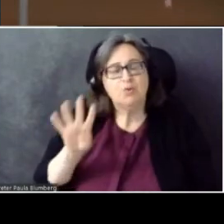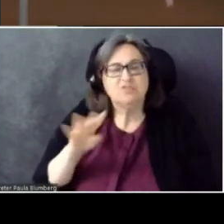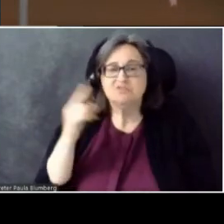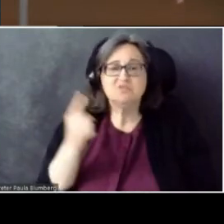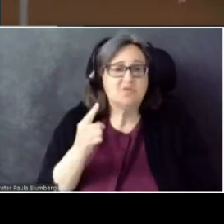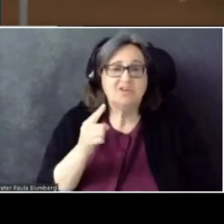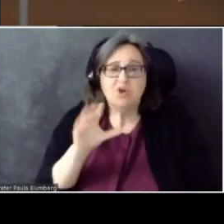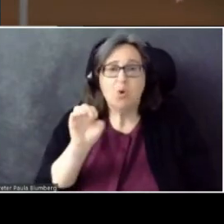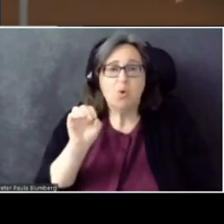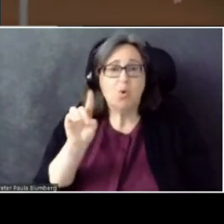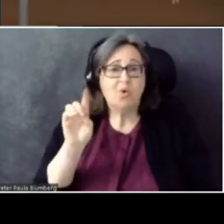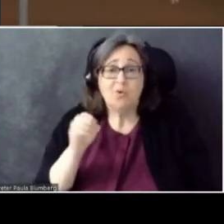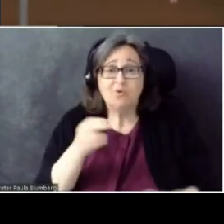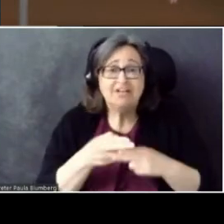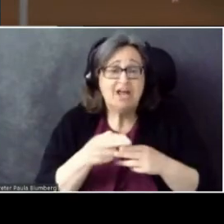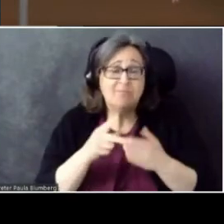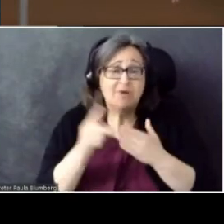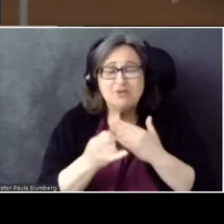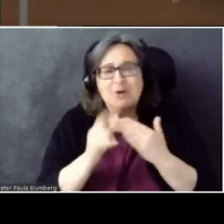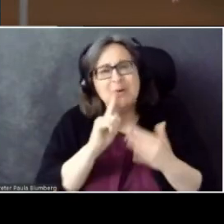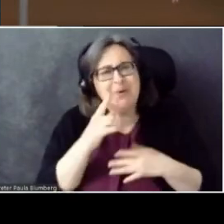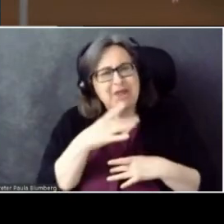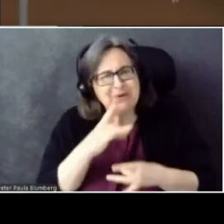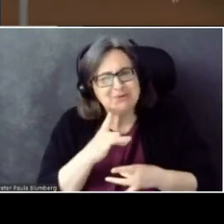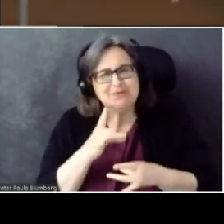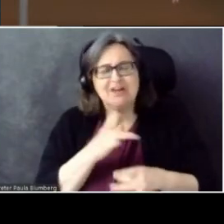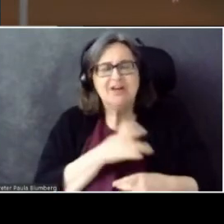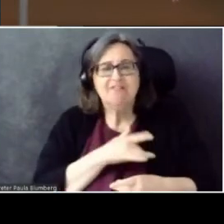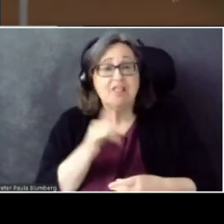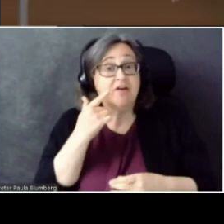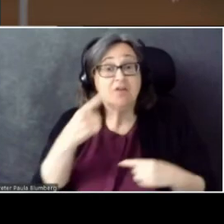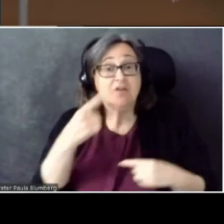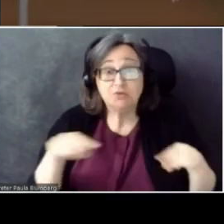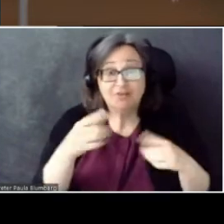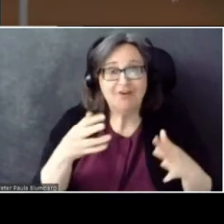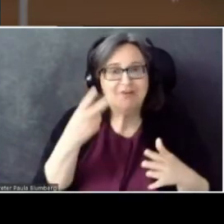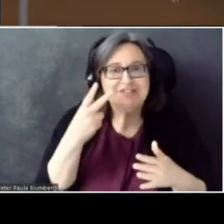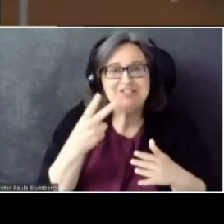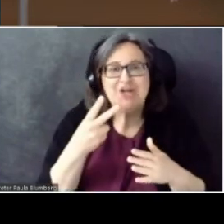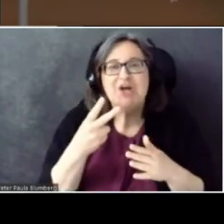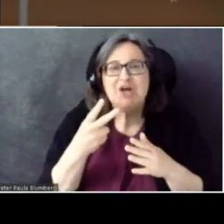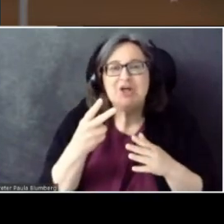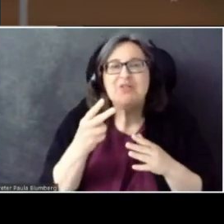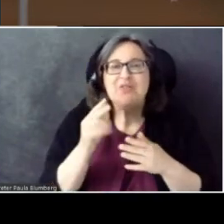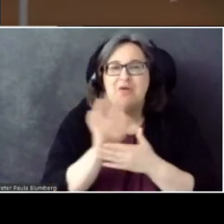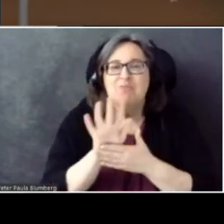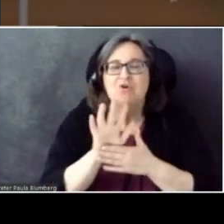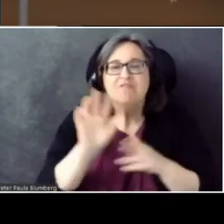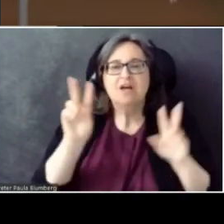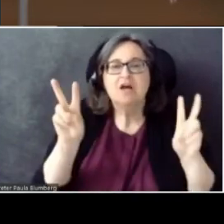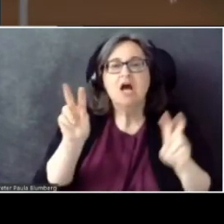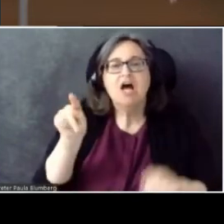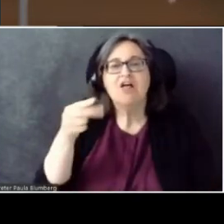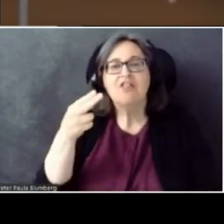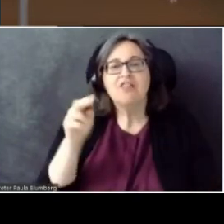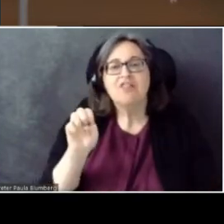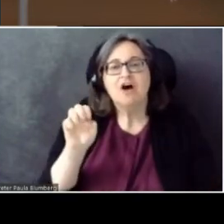It was actually interesting. It felt like... For those of you who have seen the movie The Matrix, it felt very much like the Take the